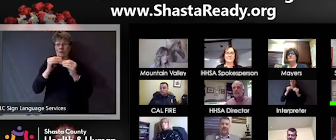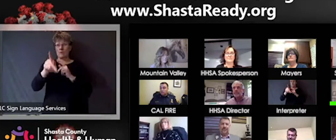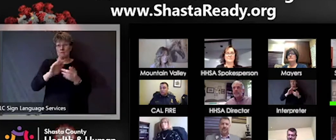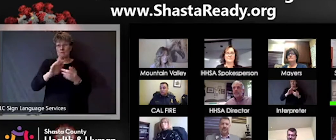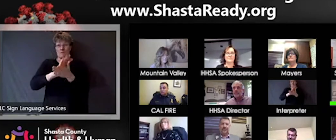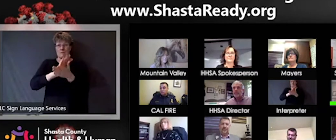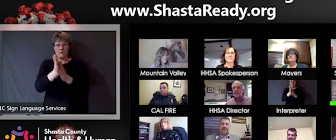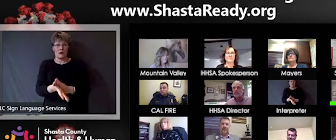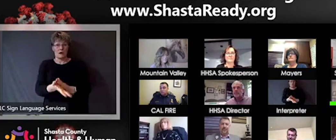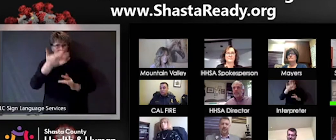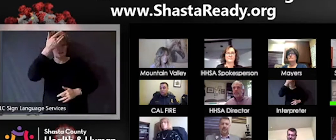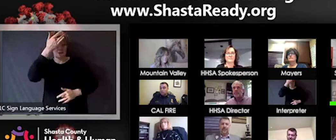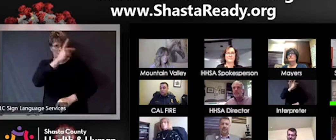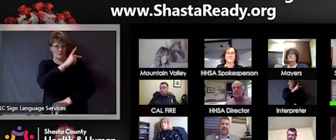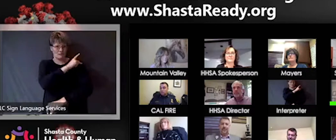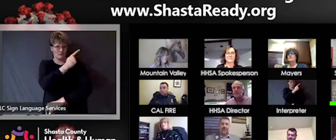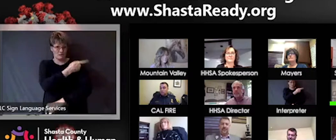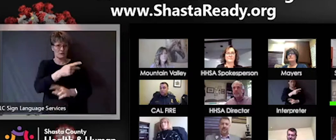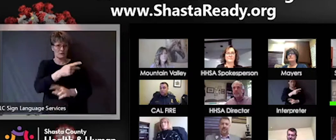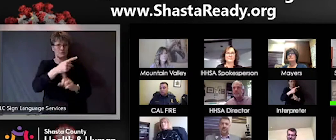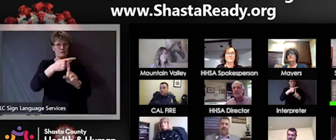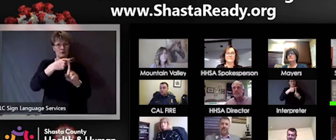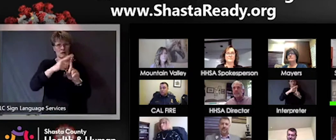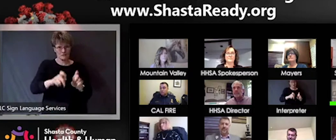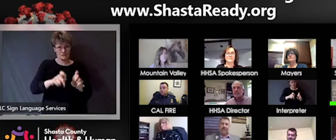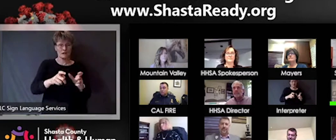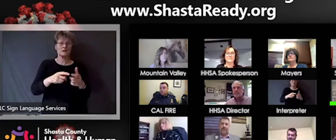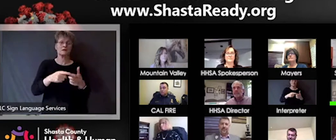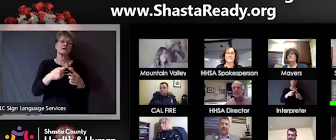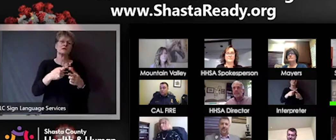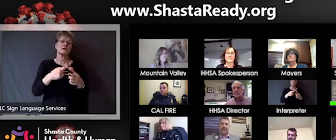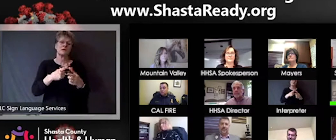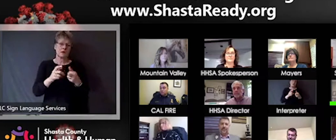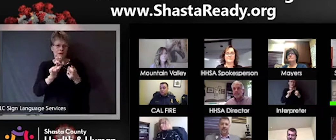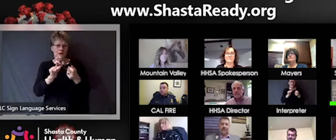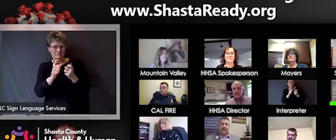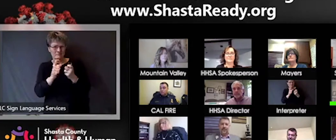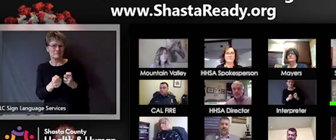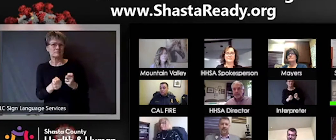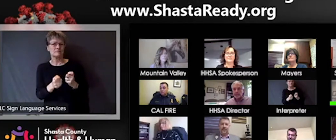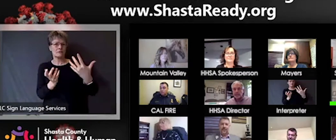fine-tuning and more precision that we can use than the numbers that we see in